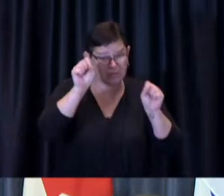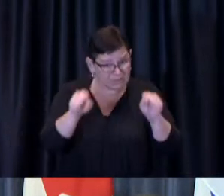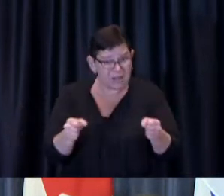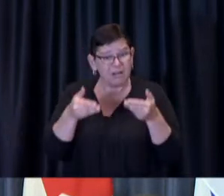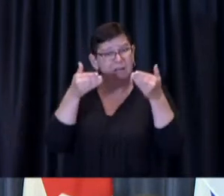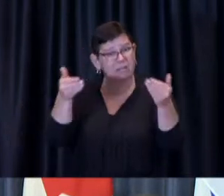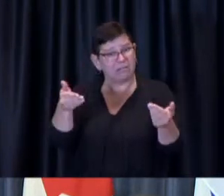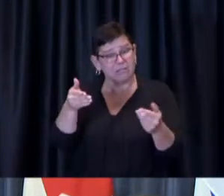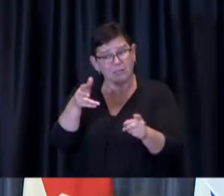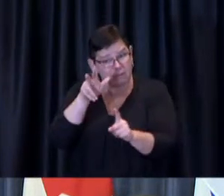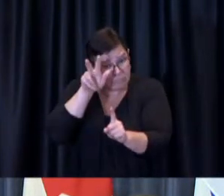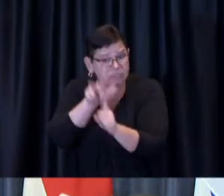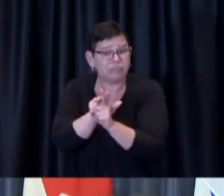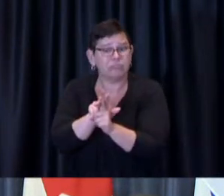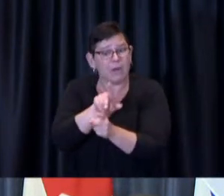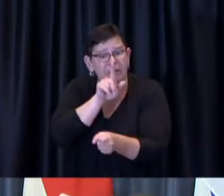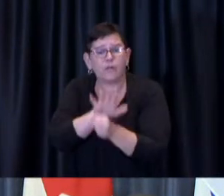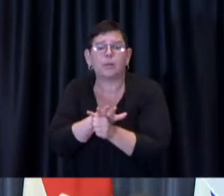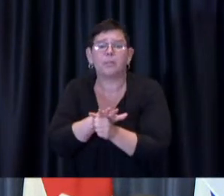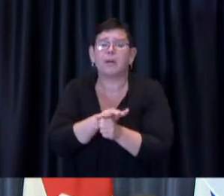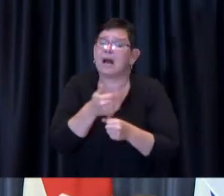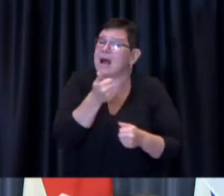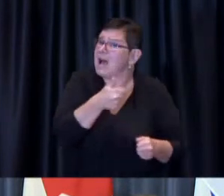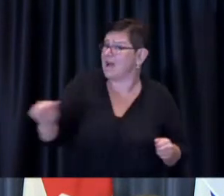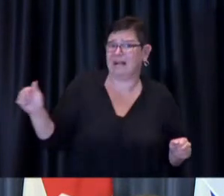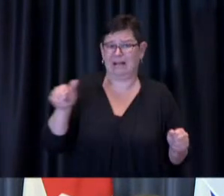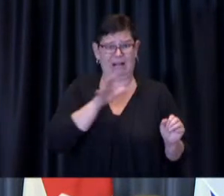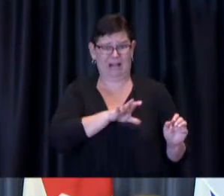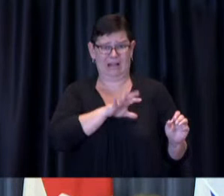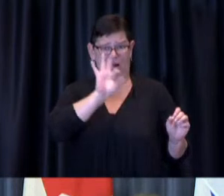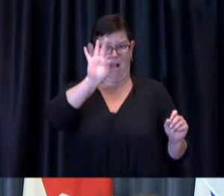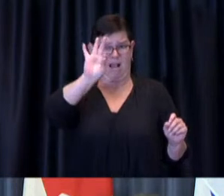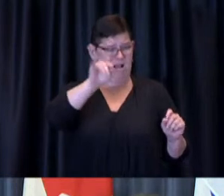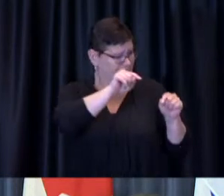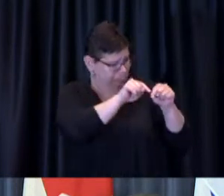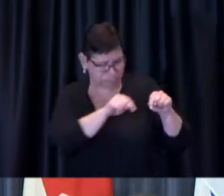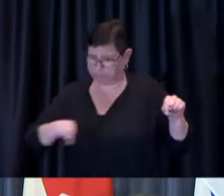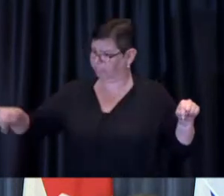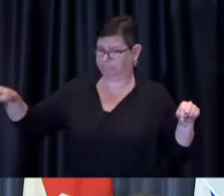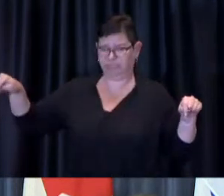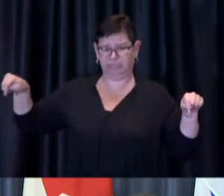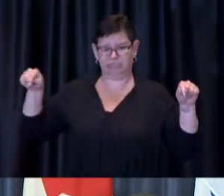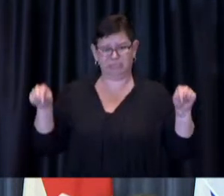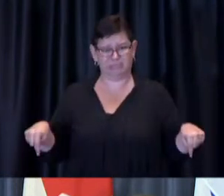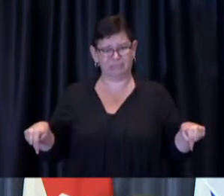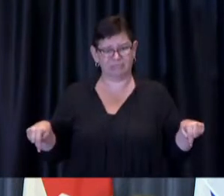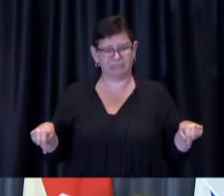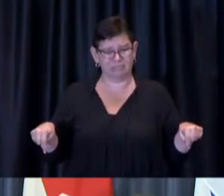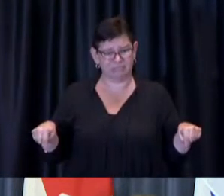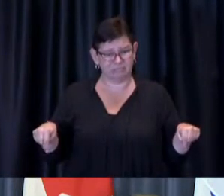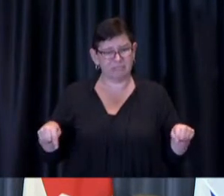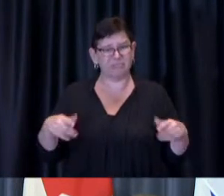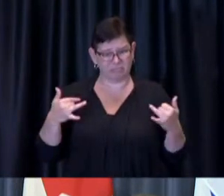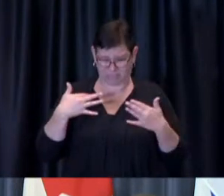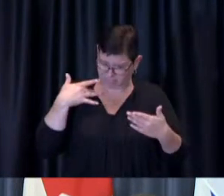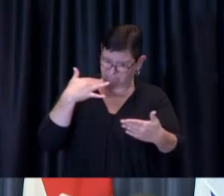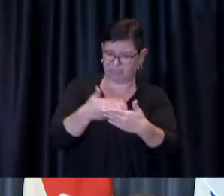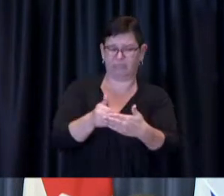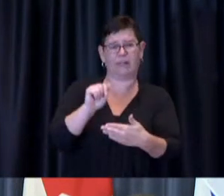in any of the nine City-operated vaccine clinics, until August 22nd, and the remaining four clinics thereafter.